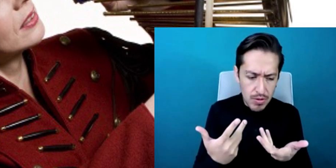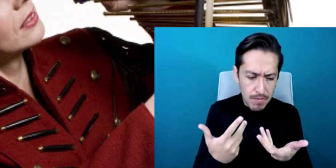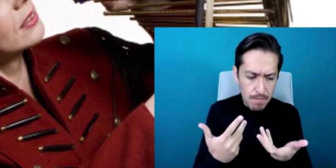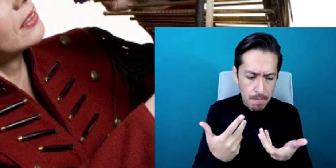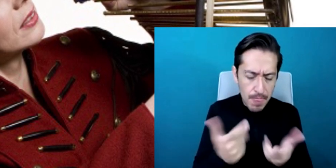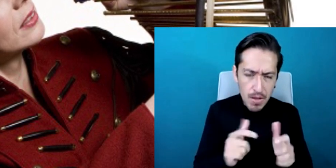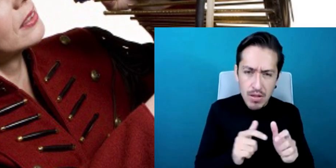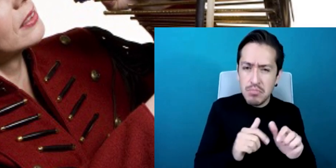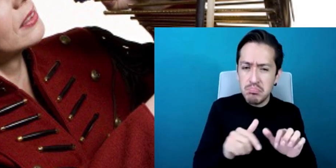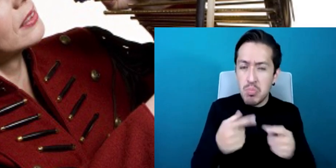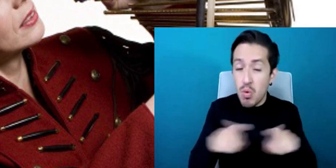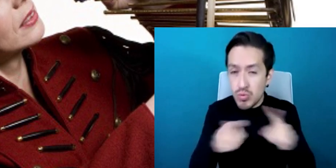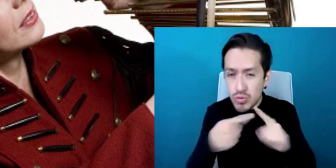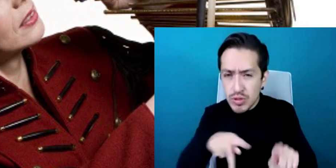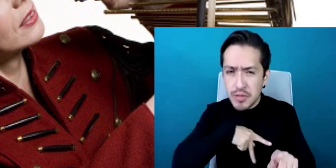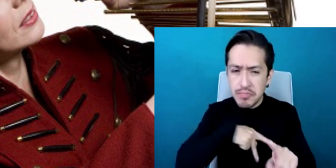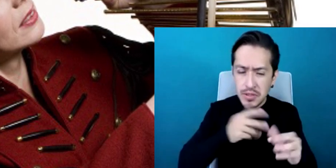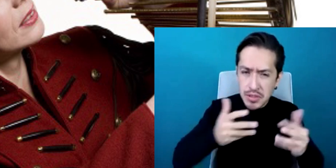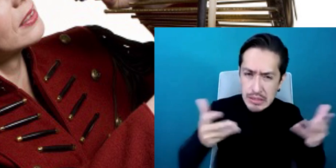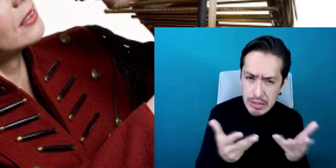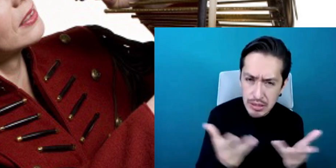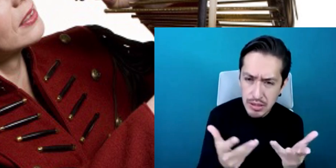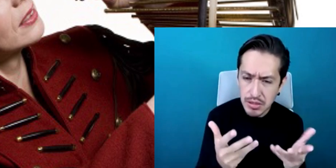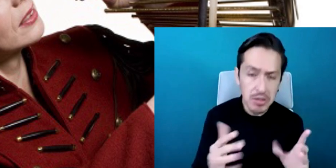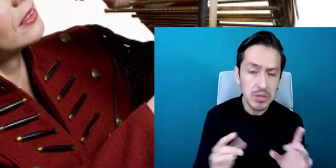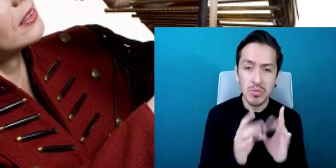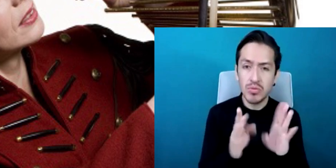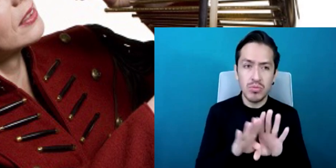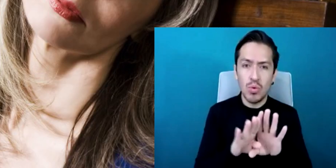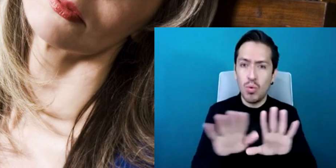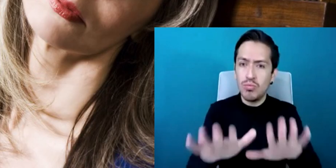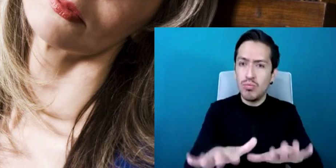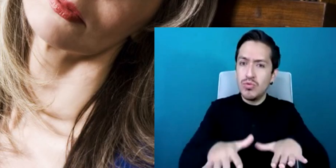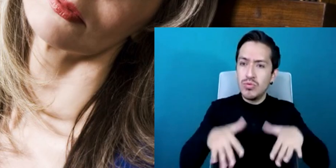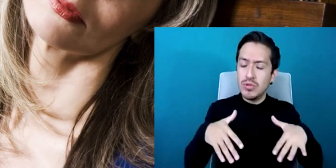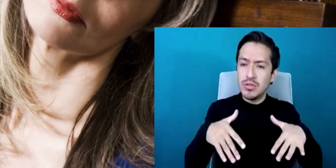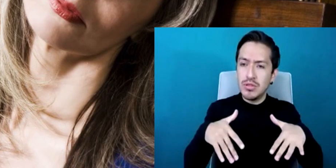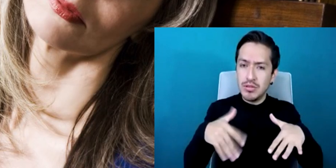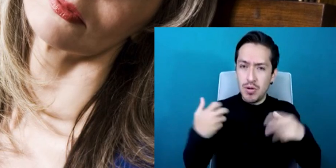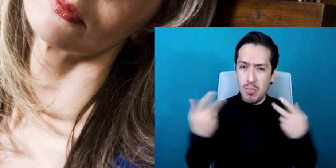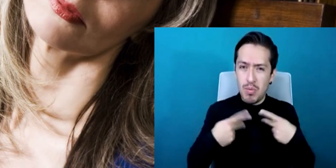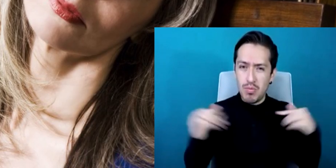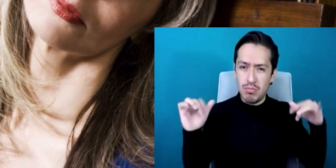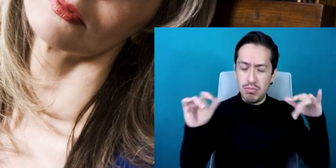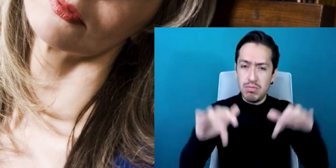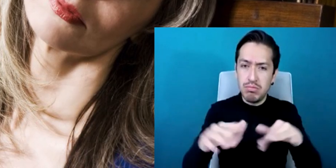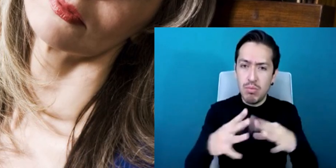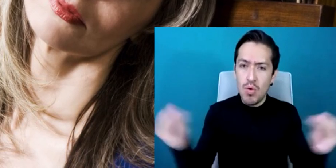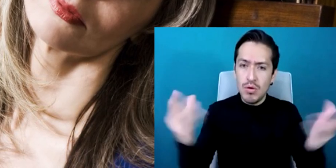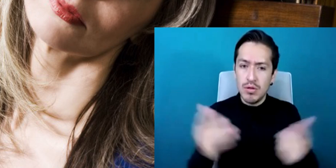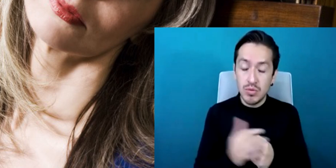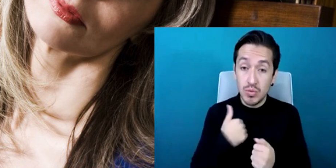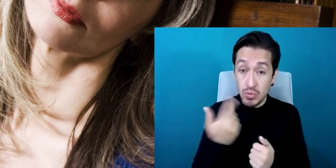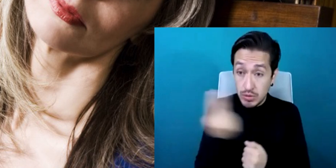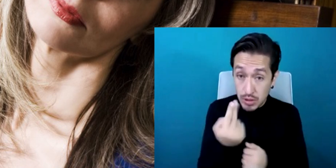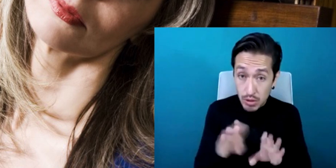that I had to keep myself physically well and also mentally well and what I decided to do as one of